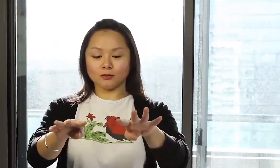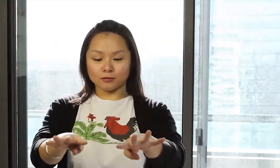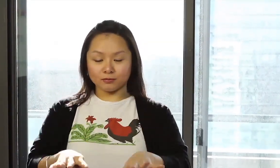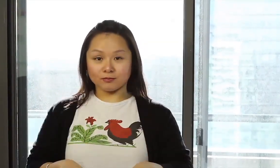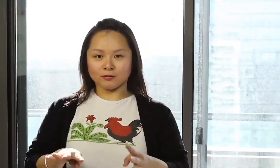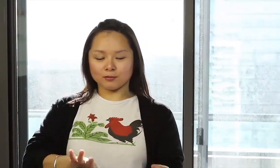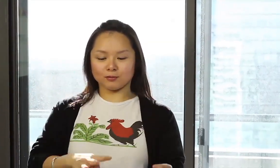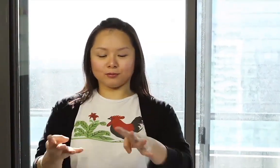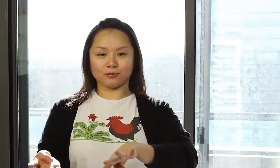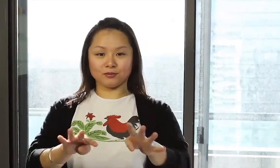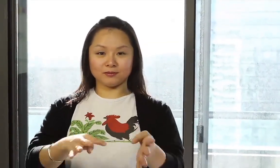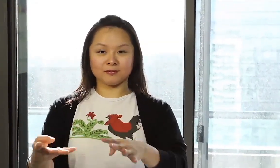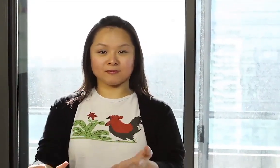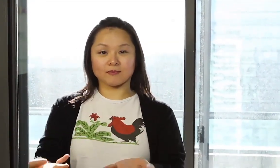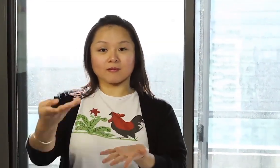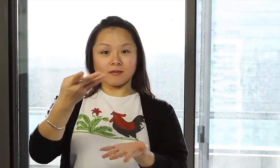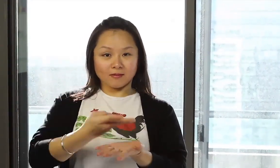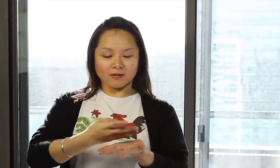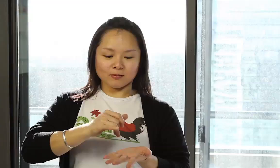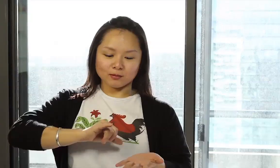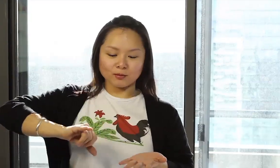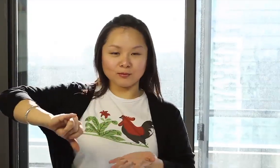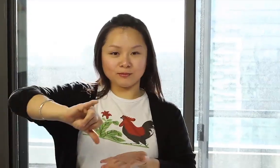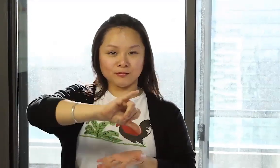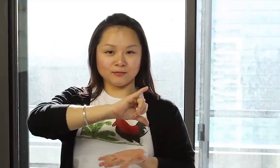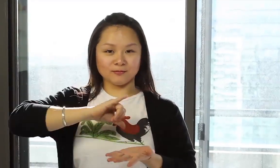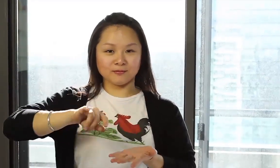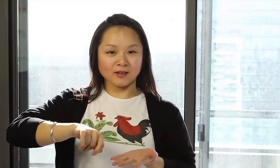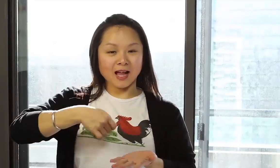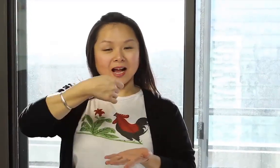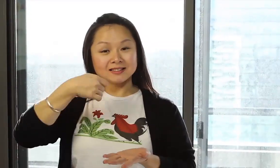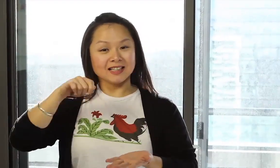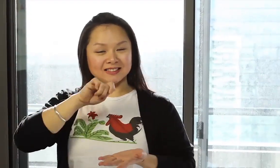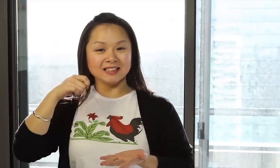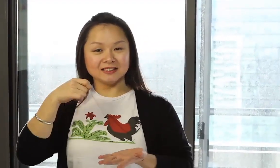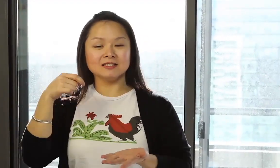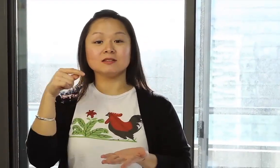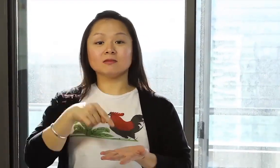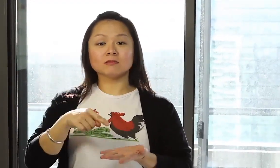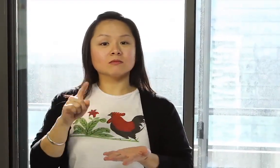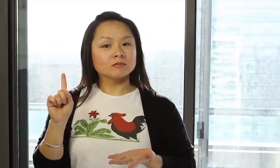with a sauce. It originated in Java, Indonesia